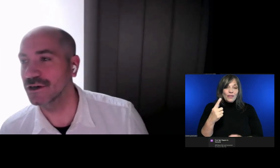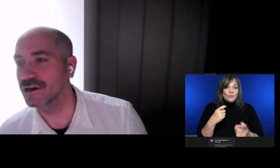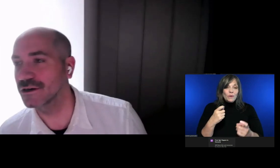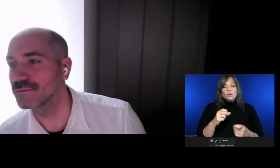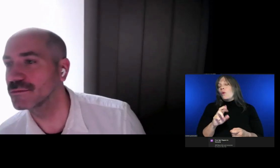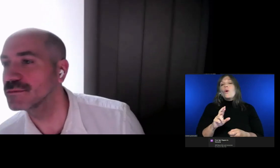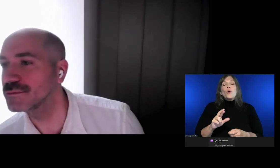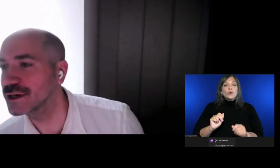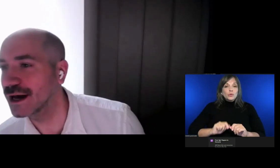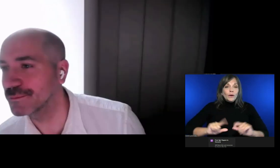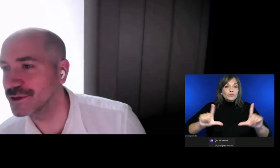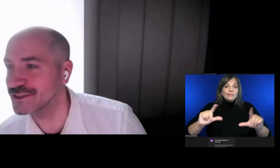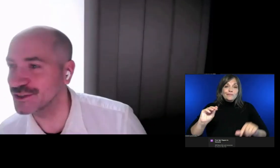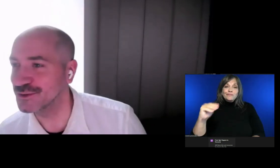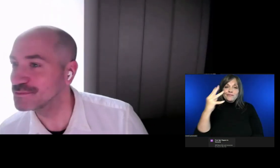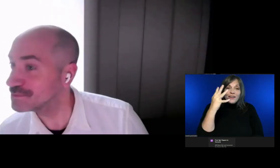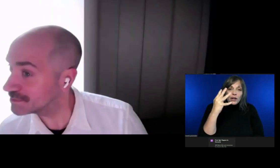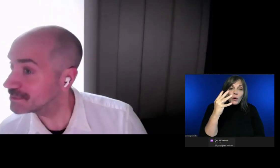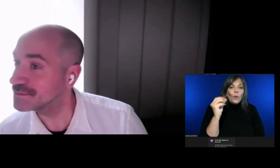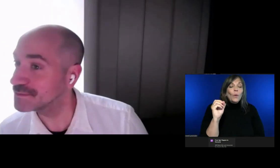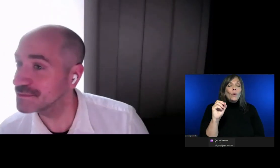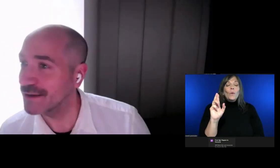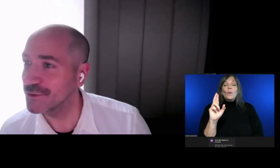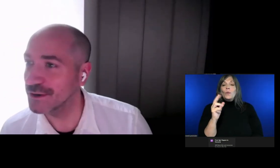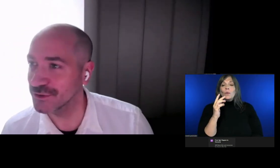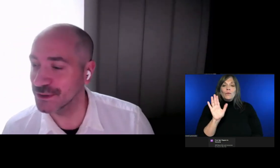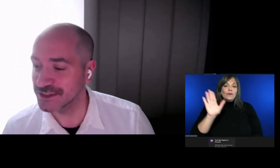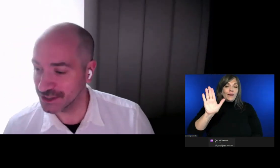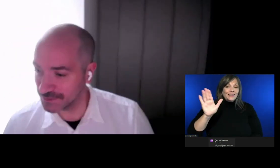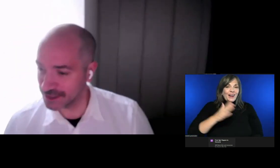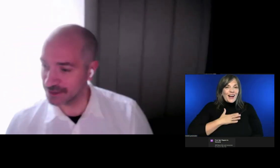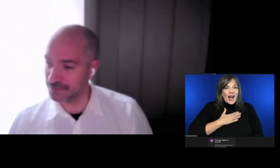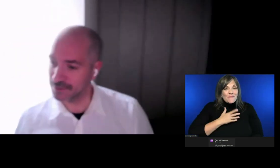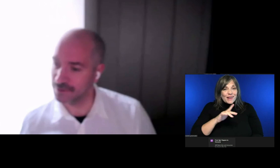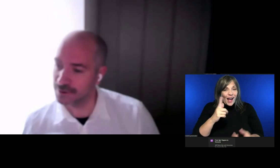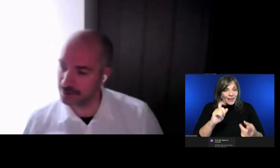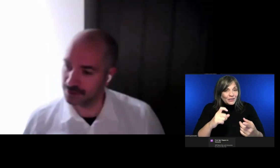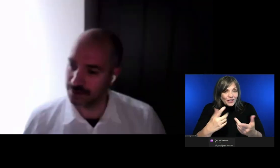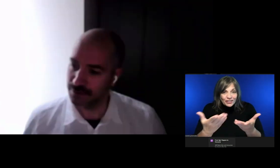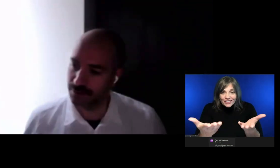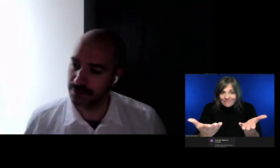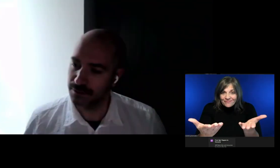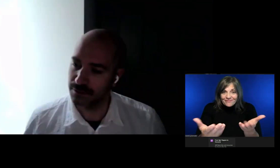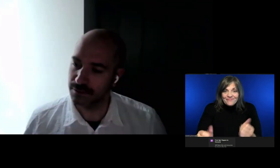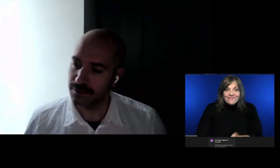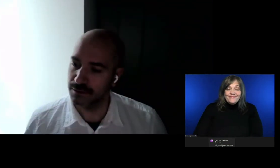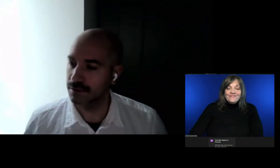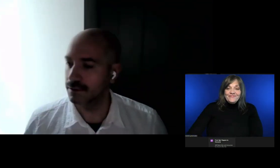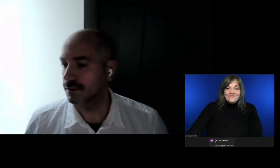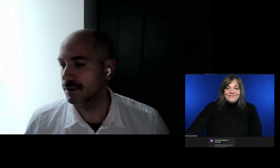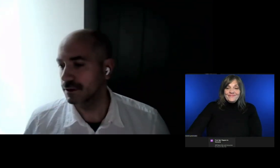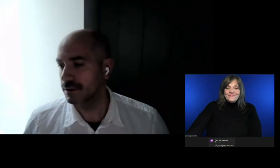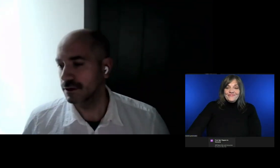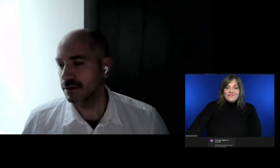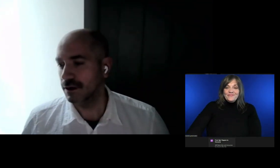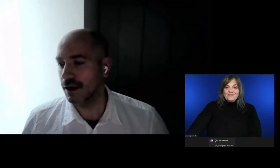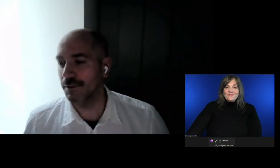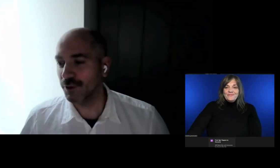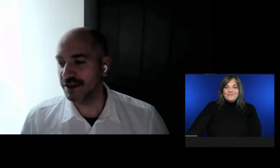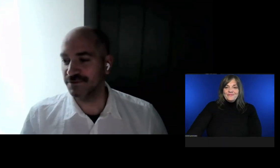we'll be happy to have you ask your question on video.